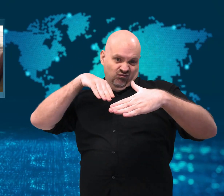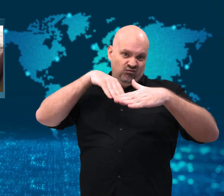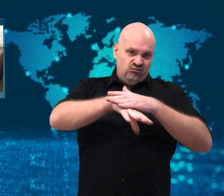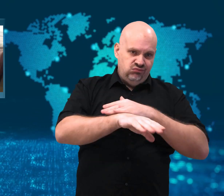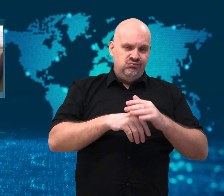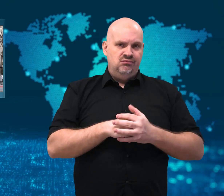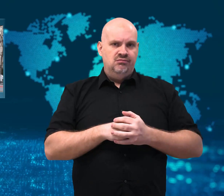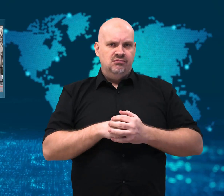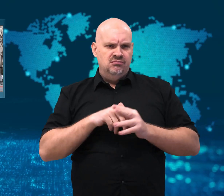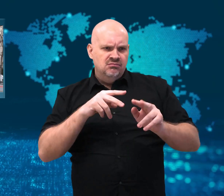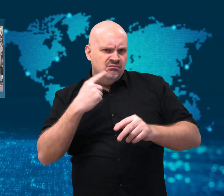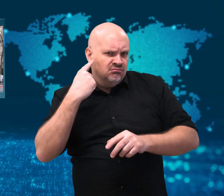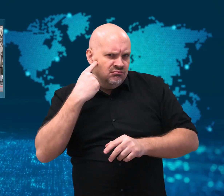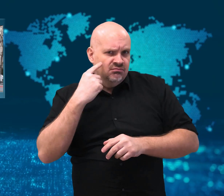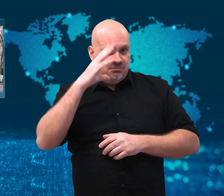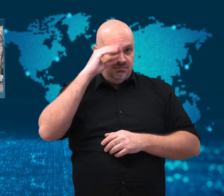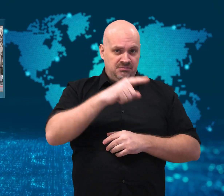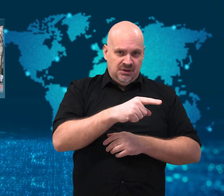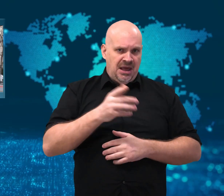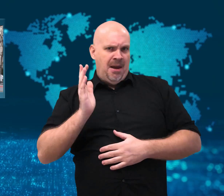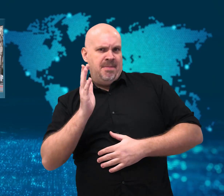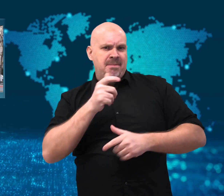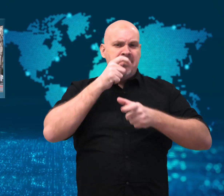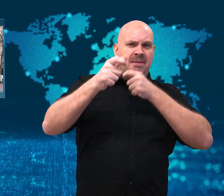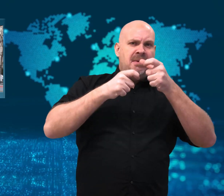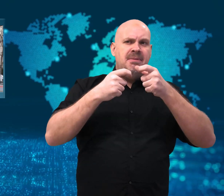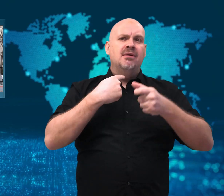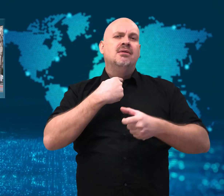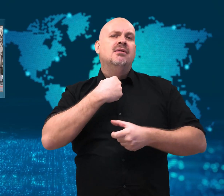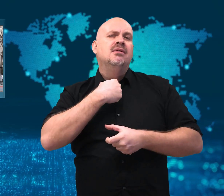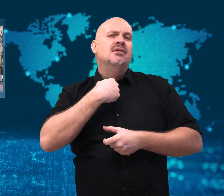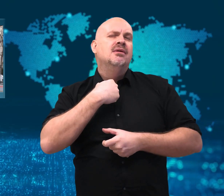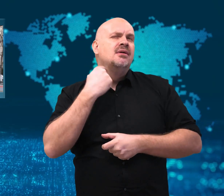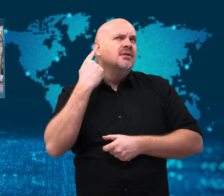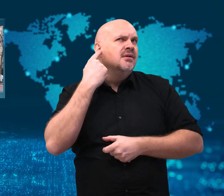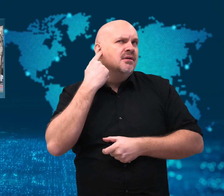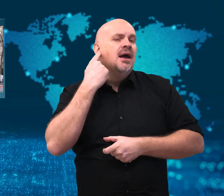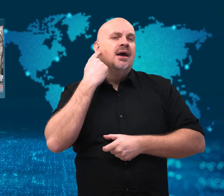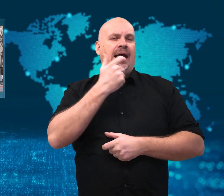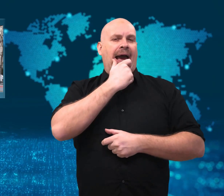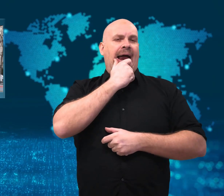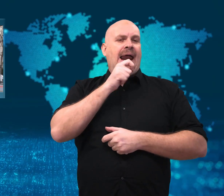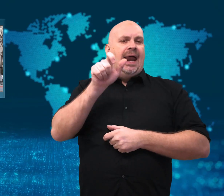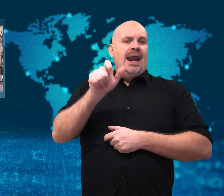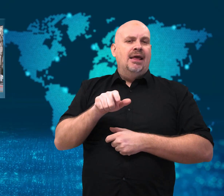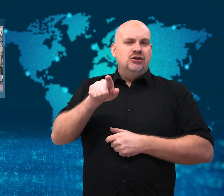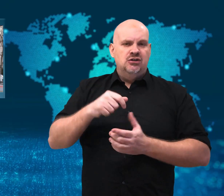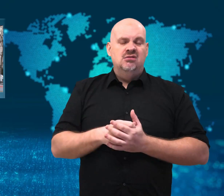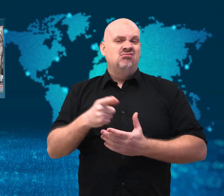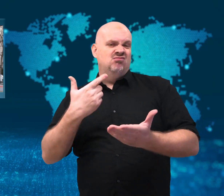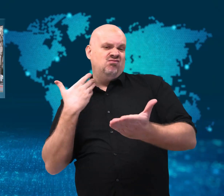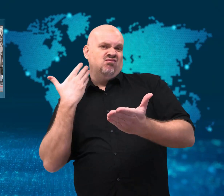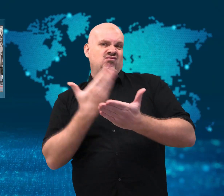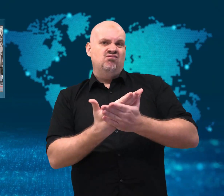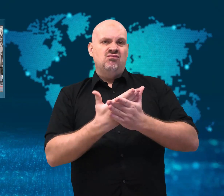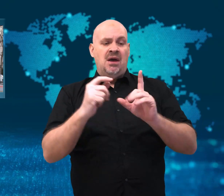Akram was heard talking in an English accent as he demanded the